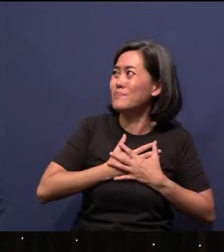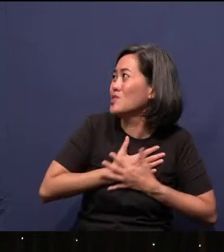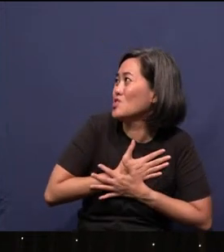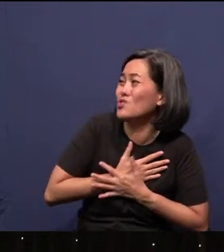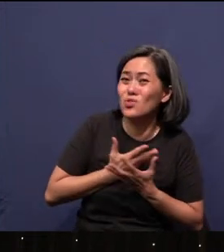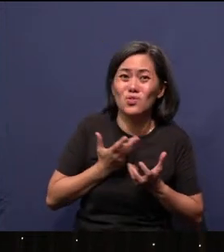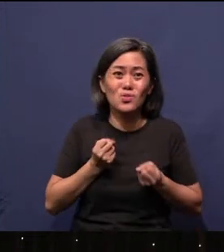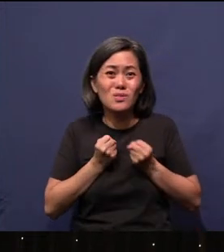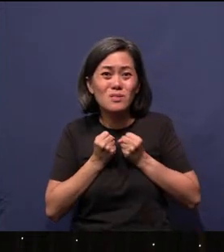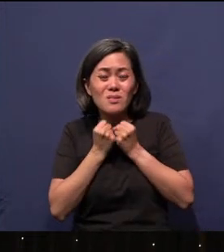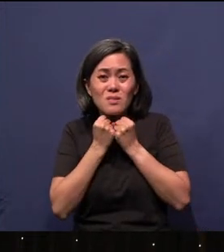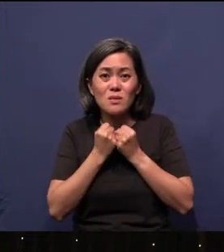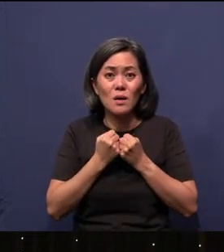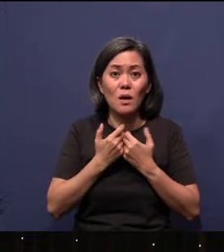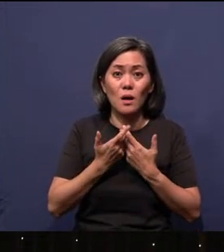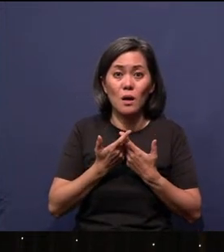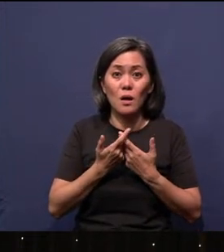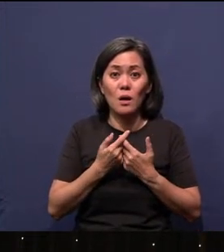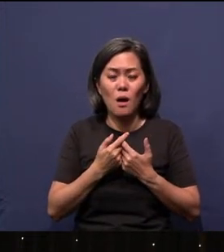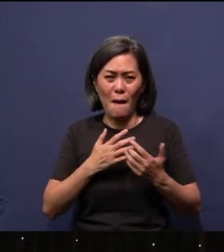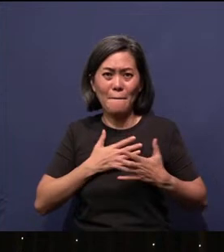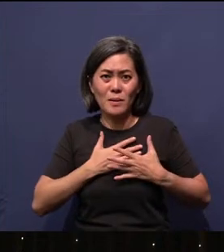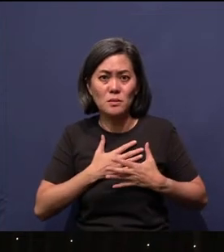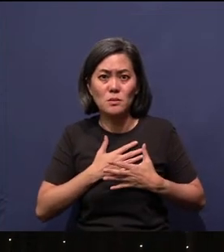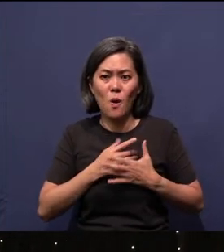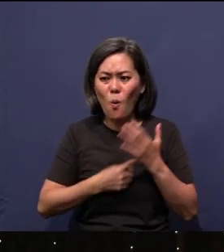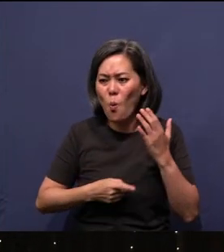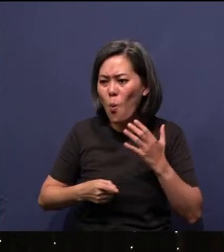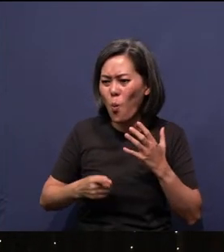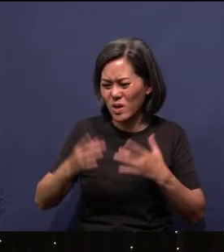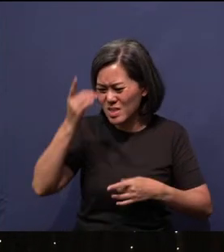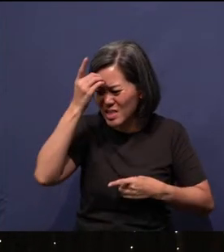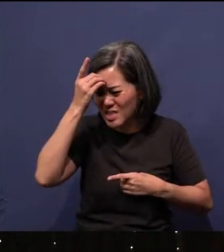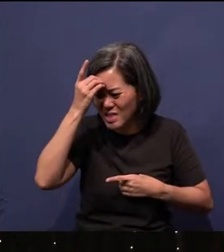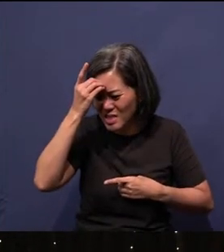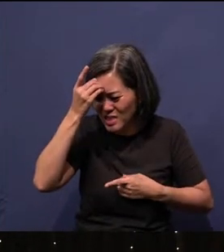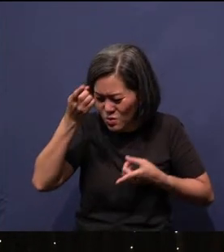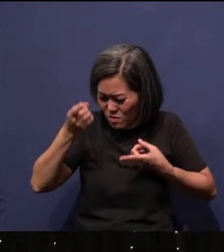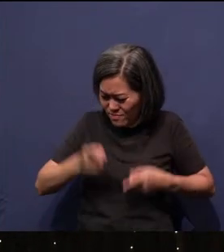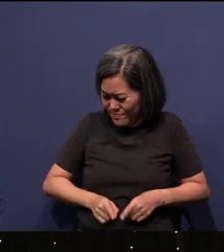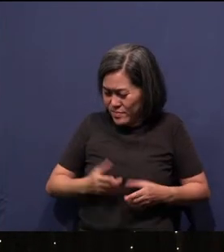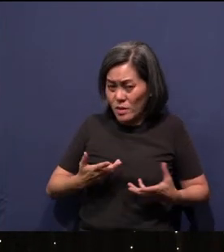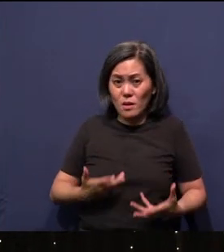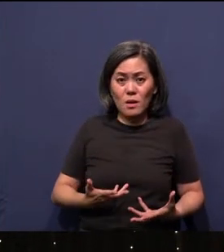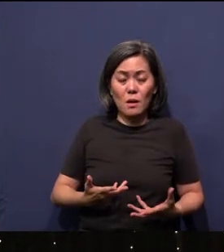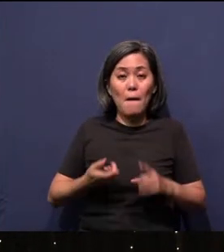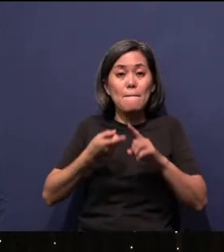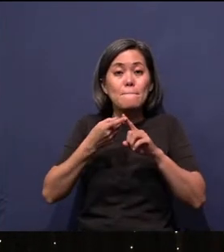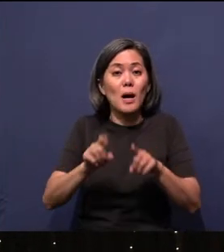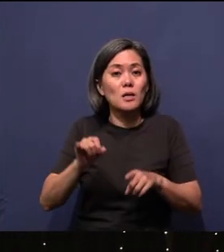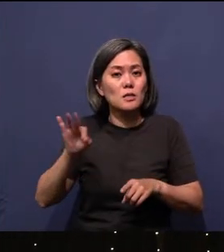I'm scared what kind of diseases will come my way. But then if He created all